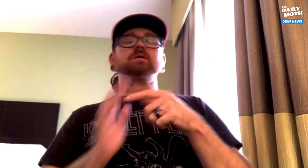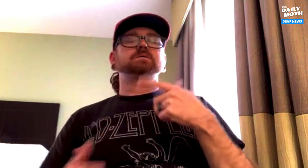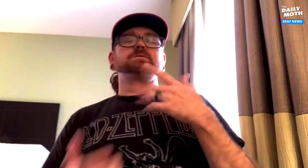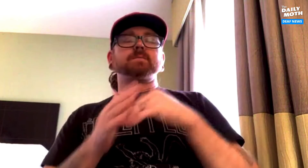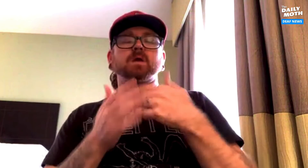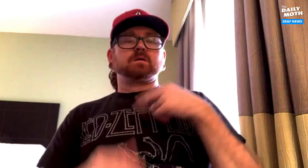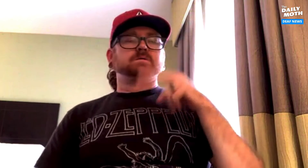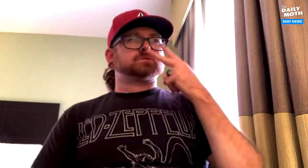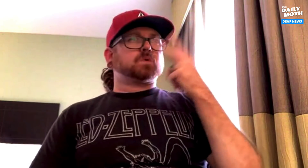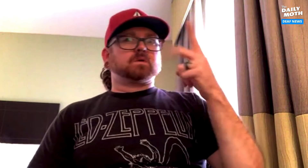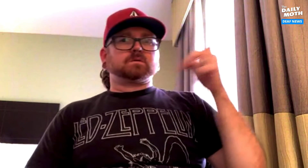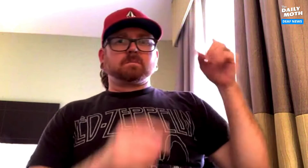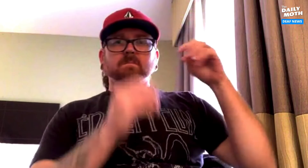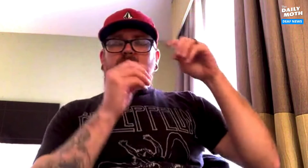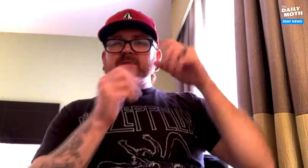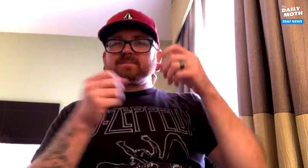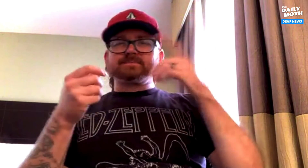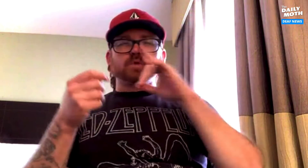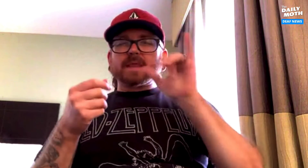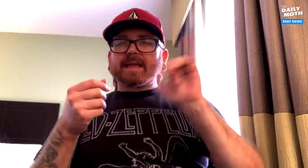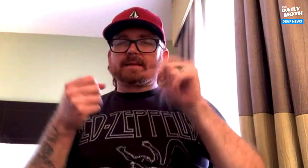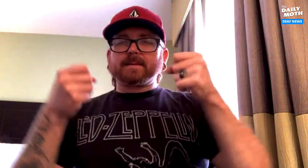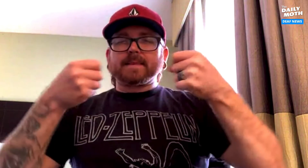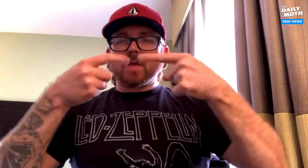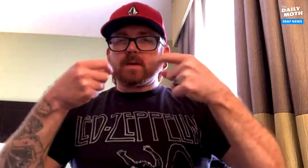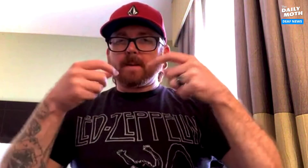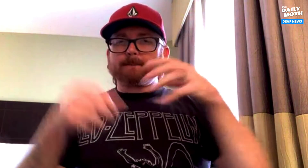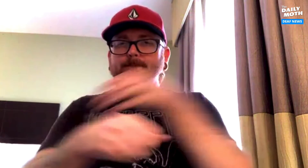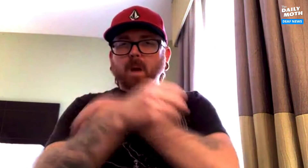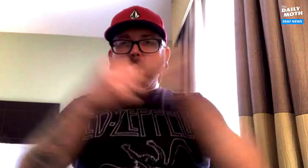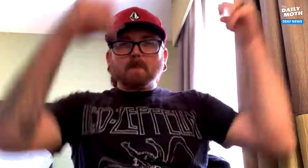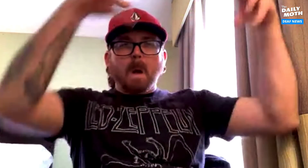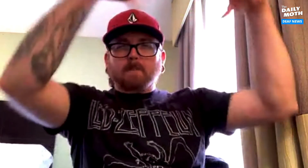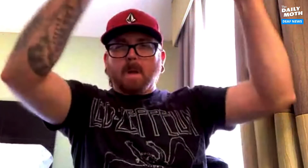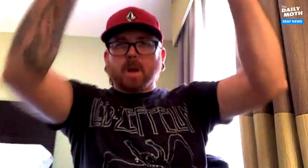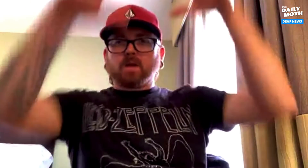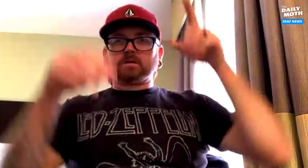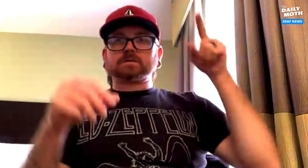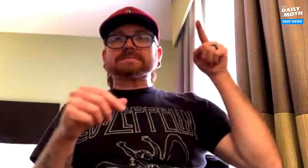I saw power flashes,